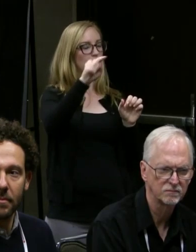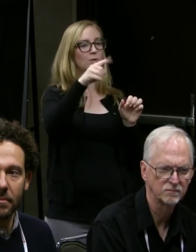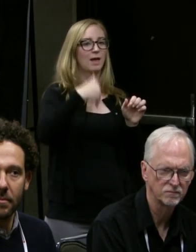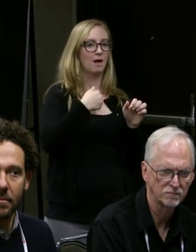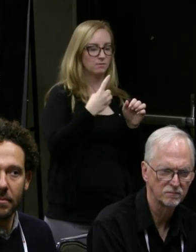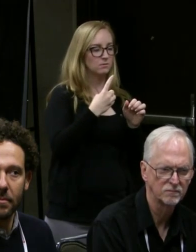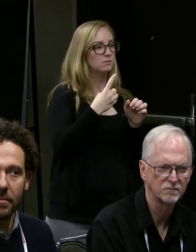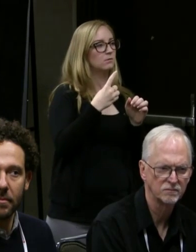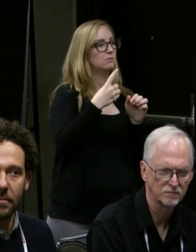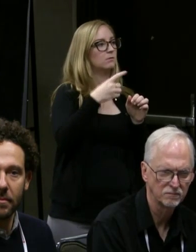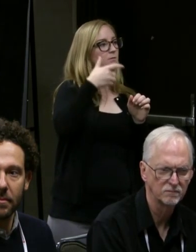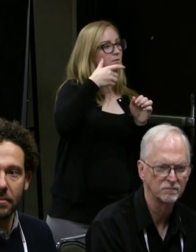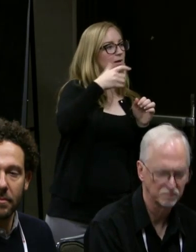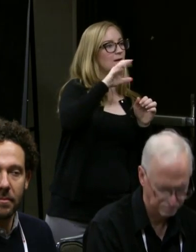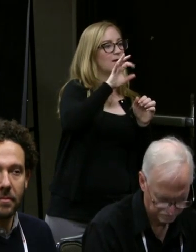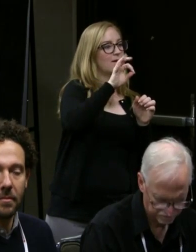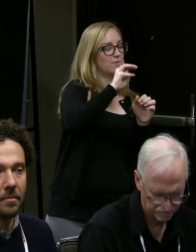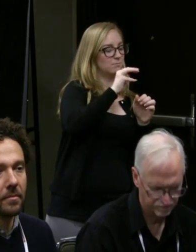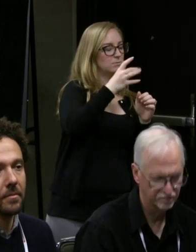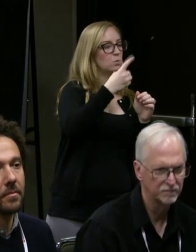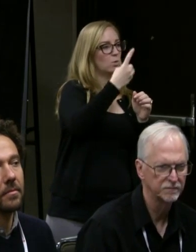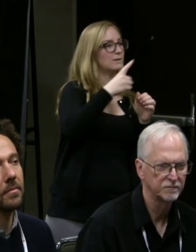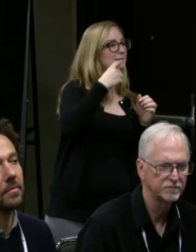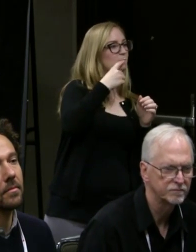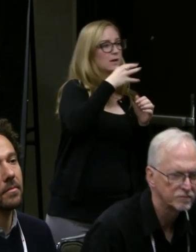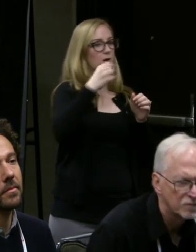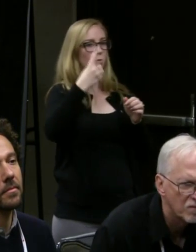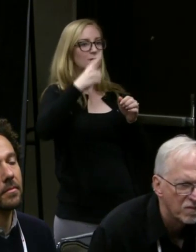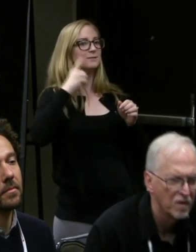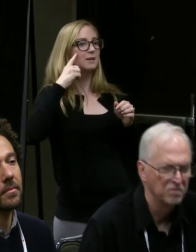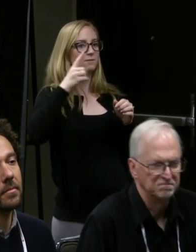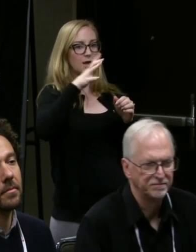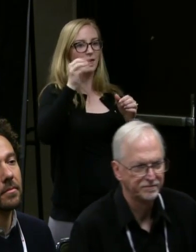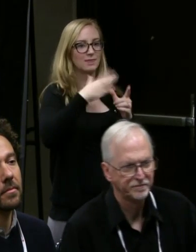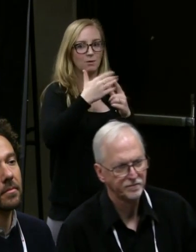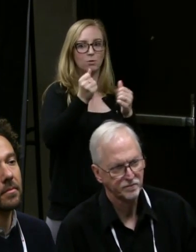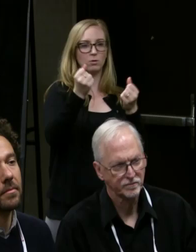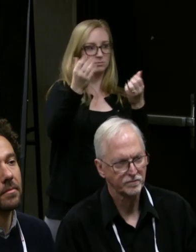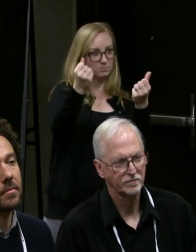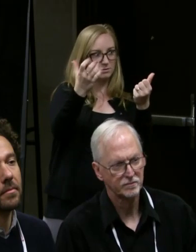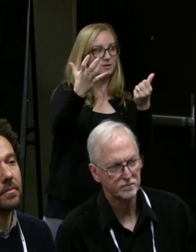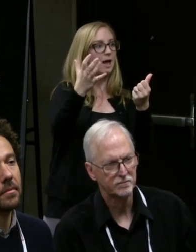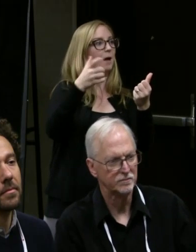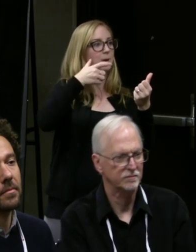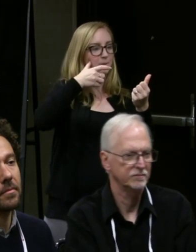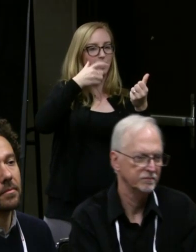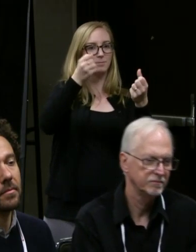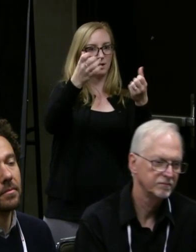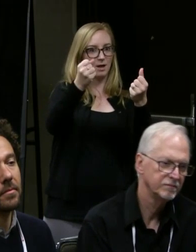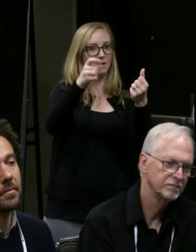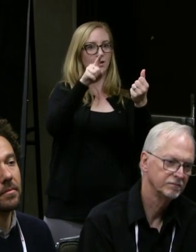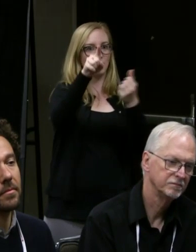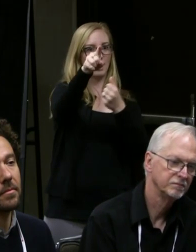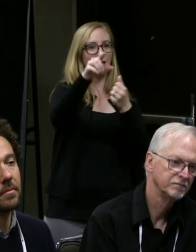And she would be calling the cue on headset with the hearing ASM and then also signaling on FaceTime with the deaf ASM backstage.